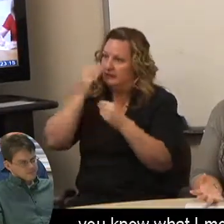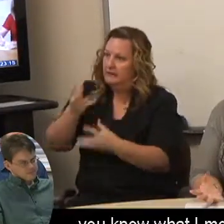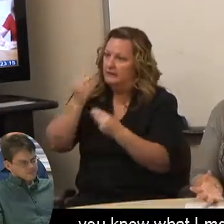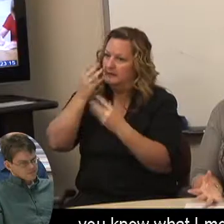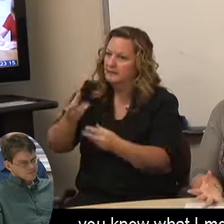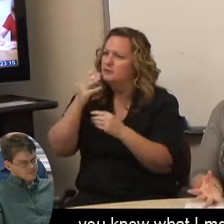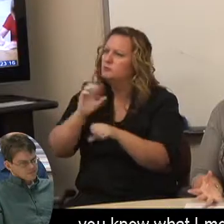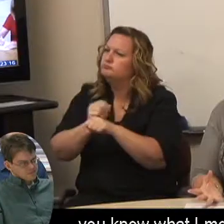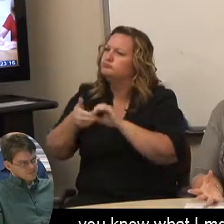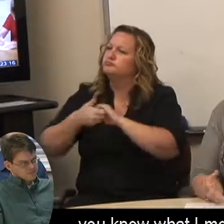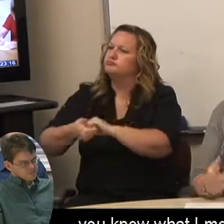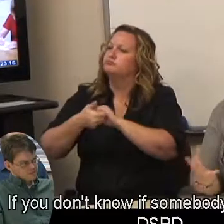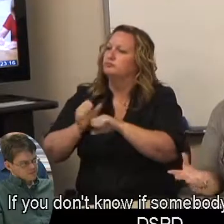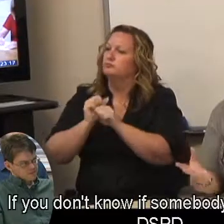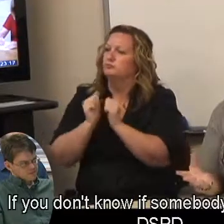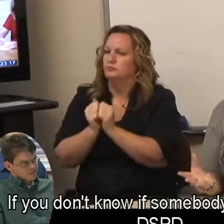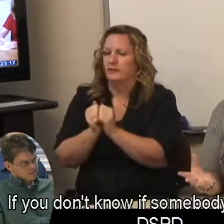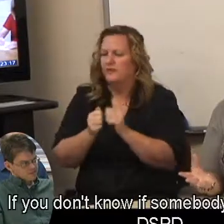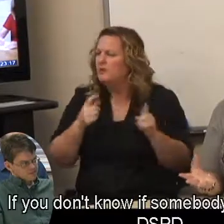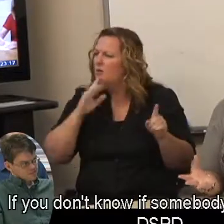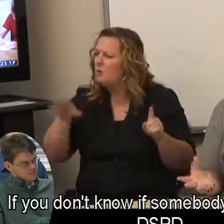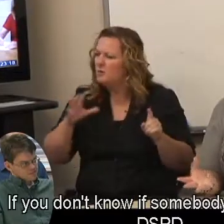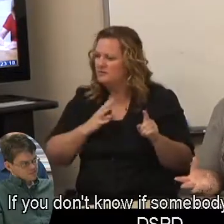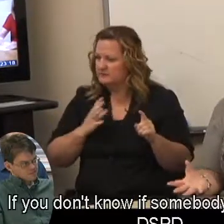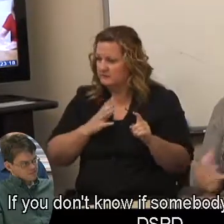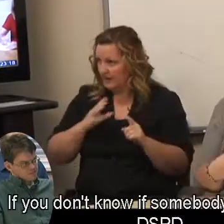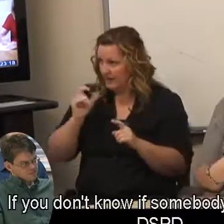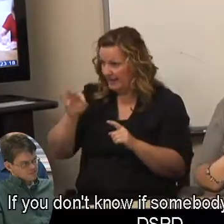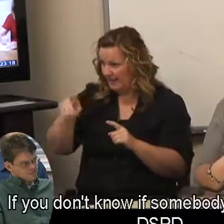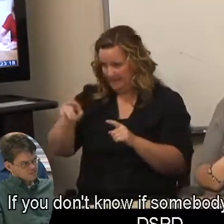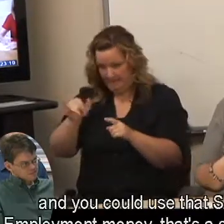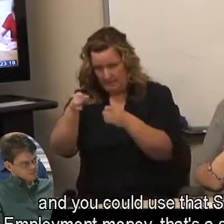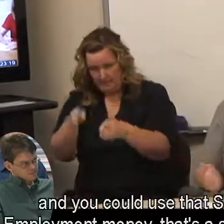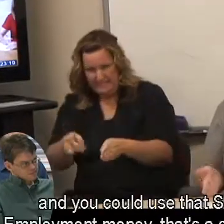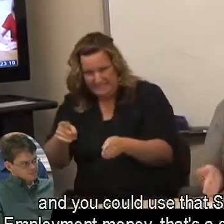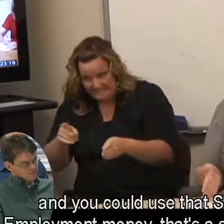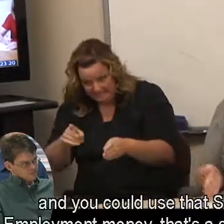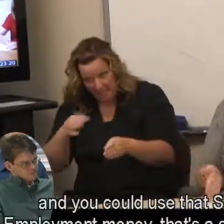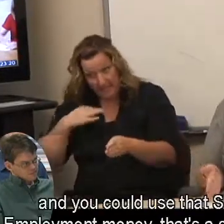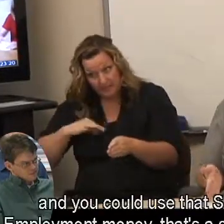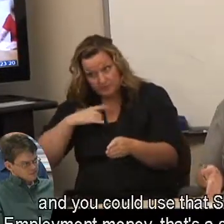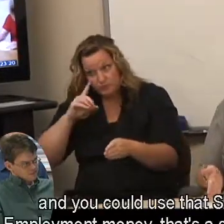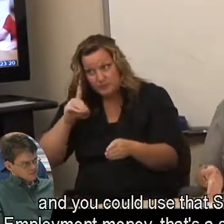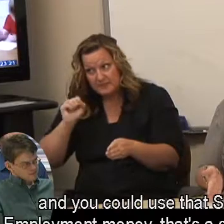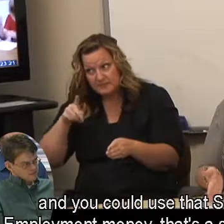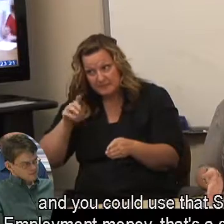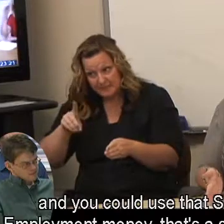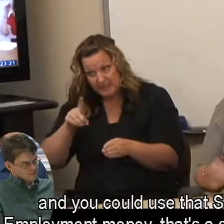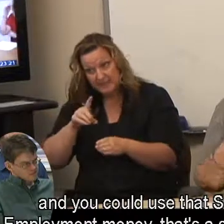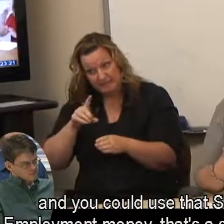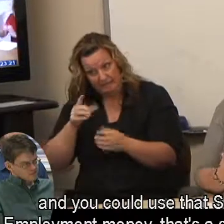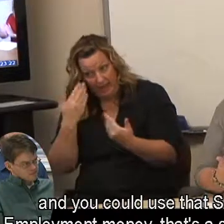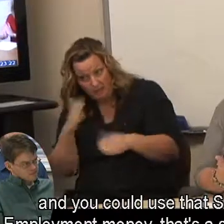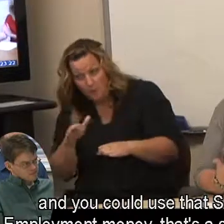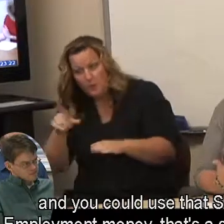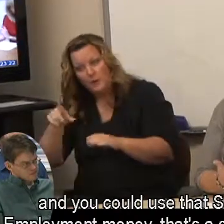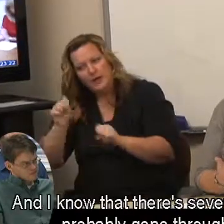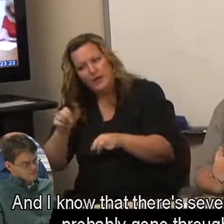you know what I mean. If you don't know if somebody's eligible for DSPD, and you could use that Supported Employment money, that's a shame to me.